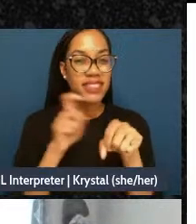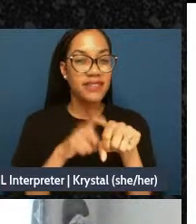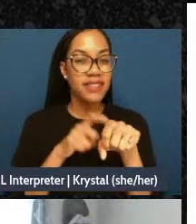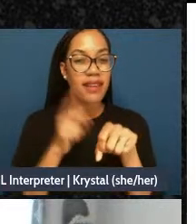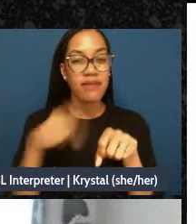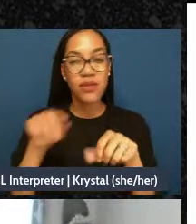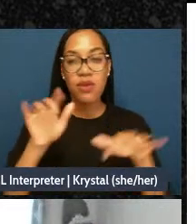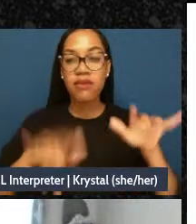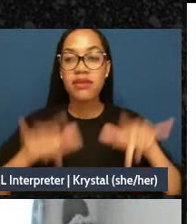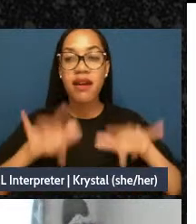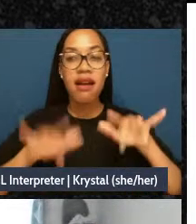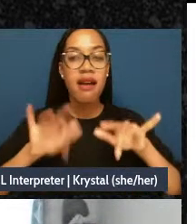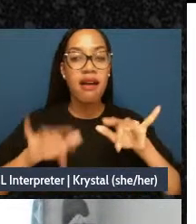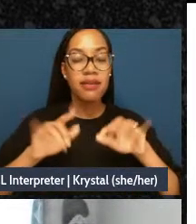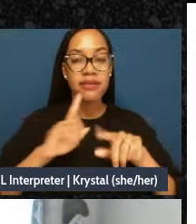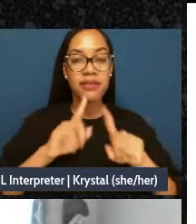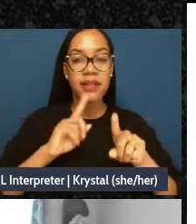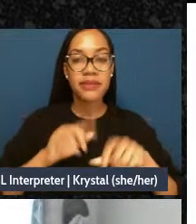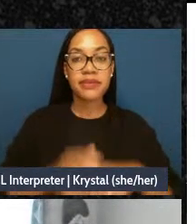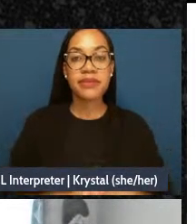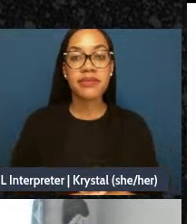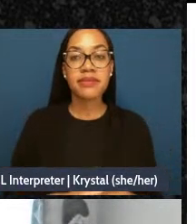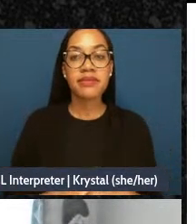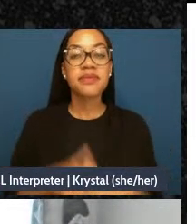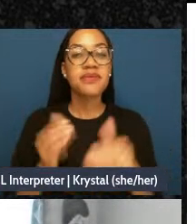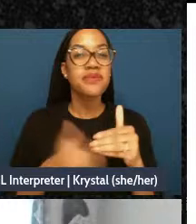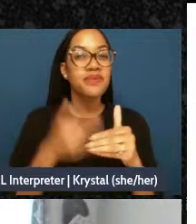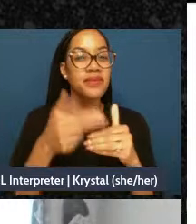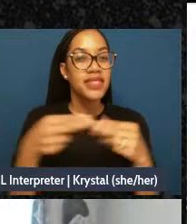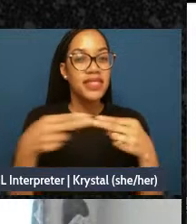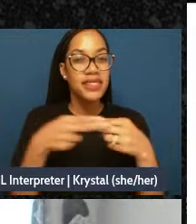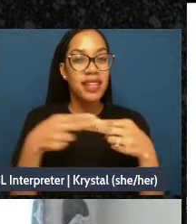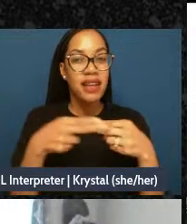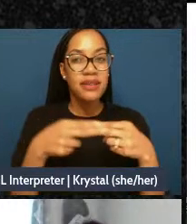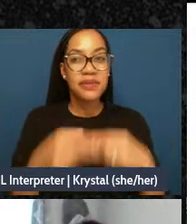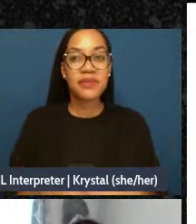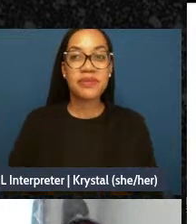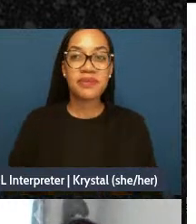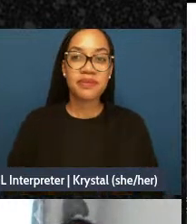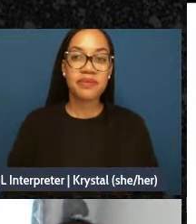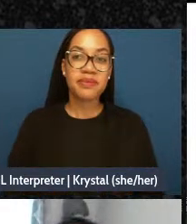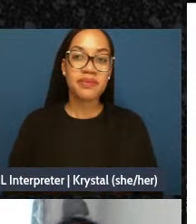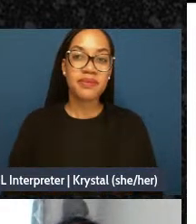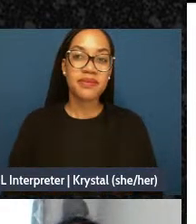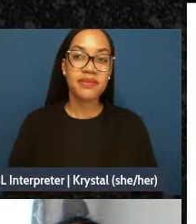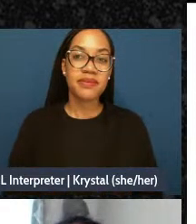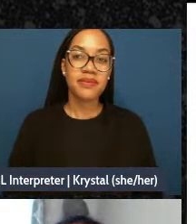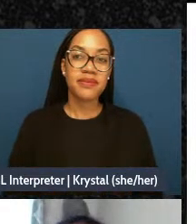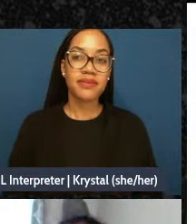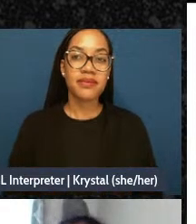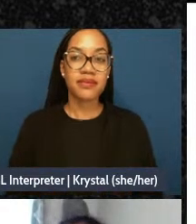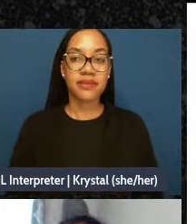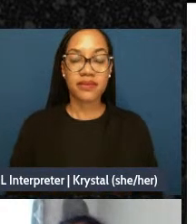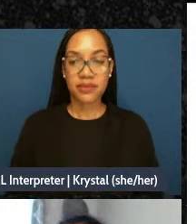Yeah, slide to the next slide as we wait for folks to type in.